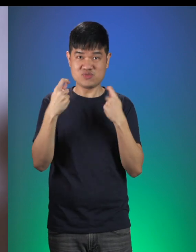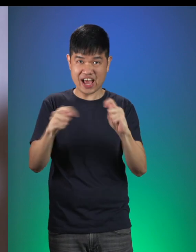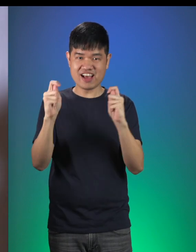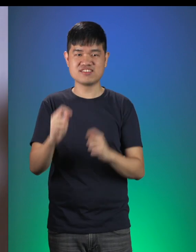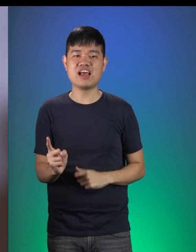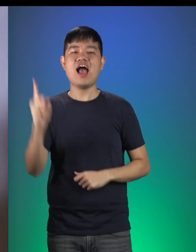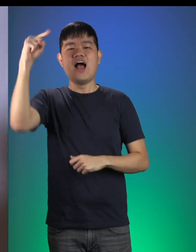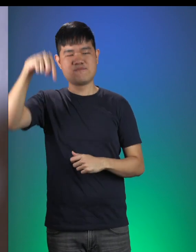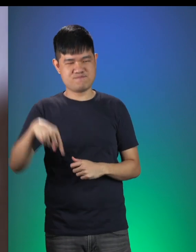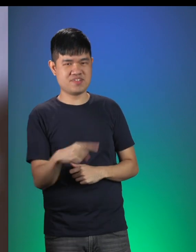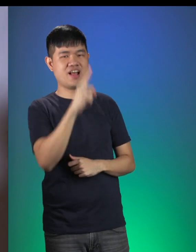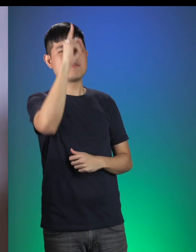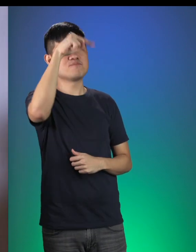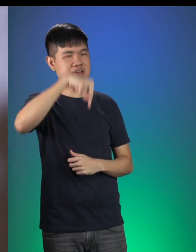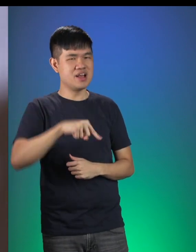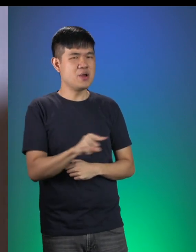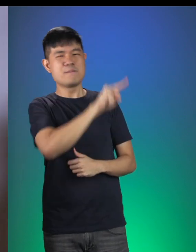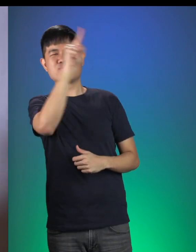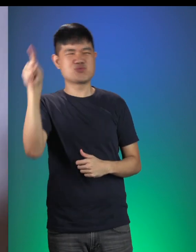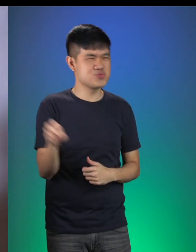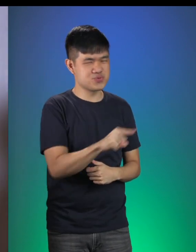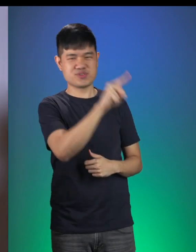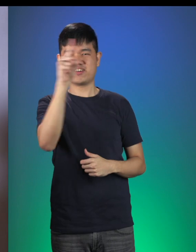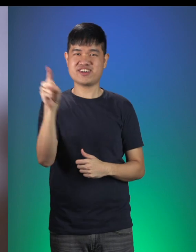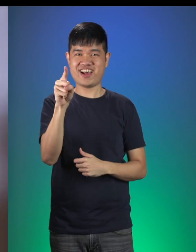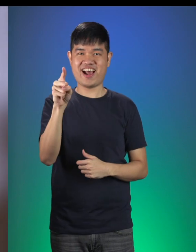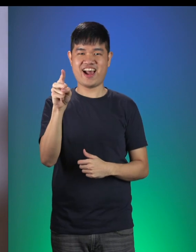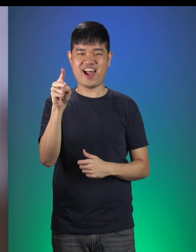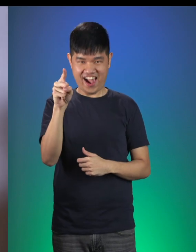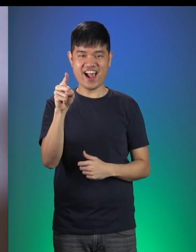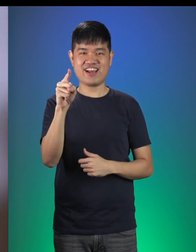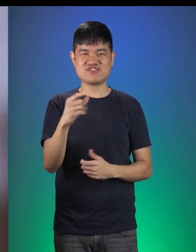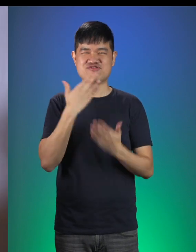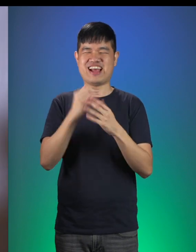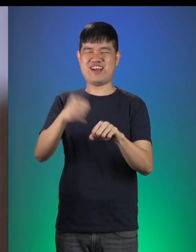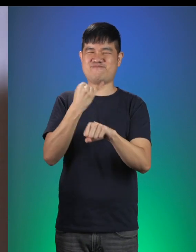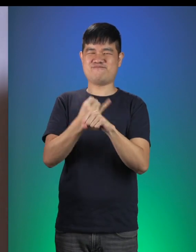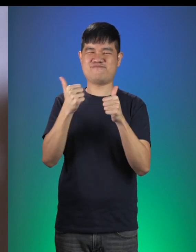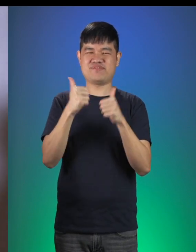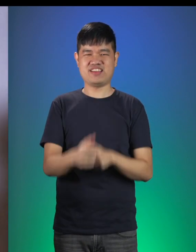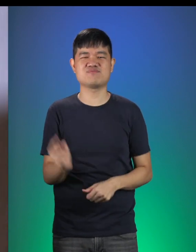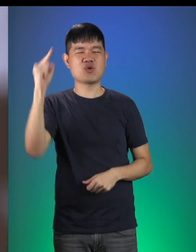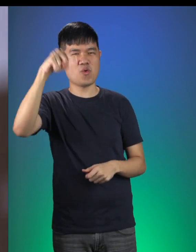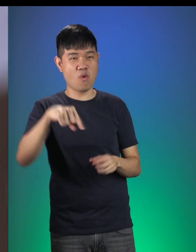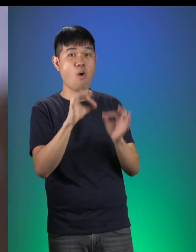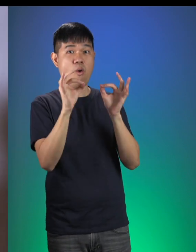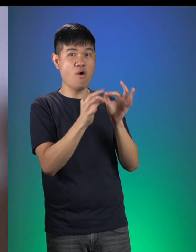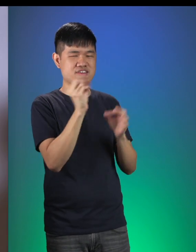“Up and Down, Up and Down, See the needle pulling round!” Good job! “Stitch and Sew, Stitch and Sew,